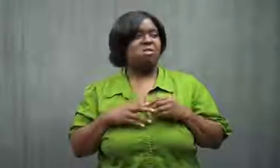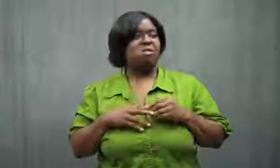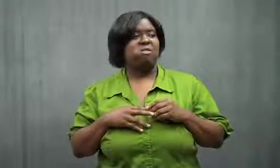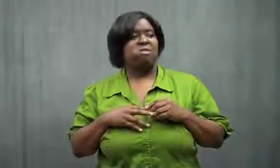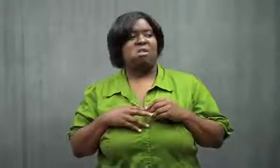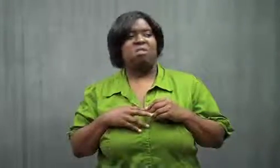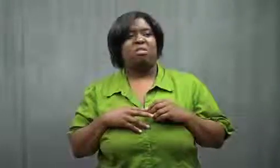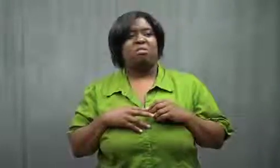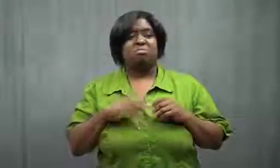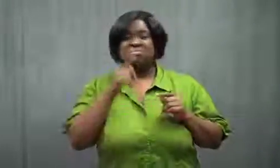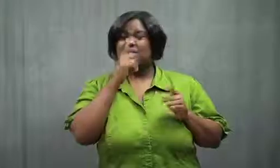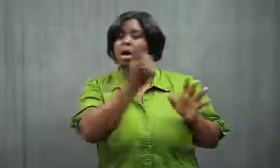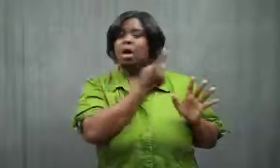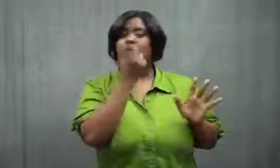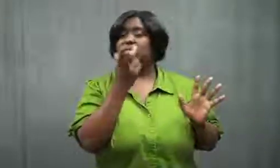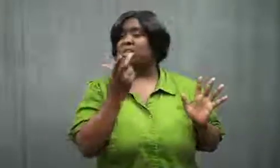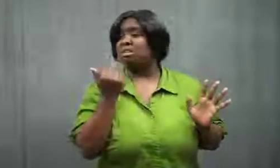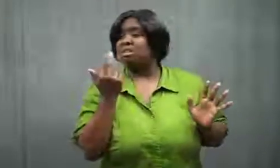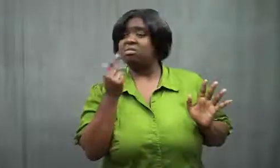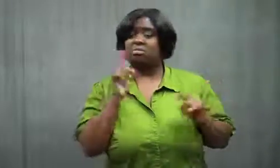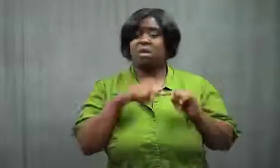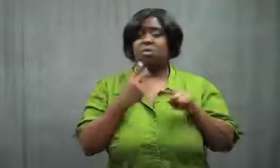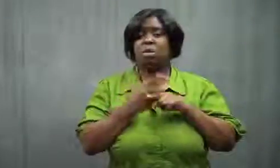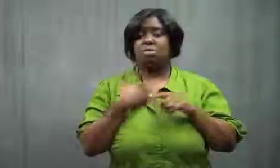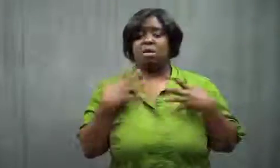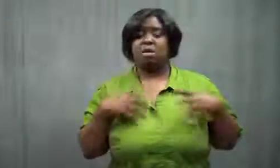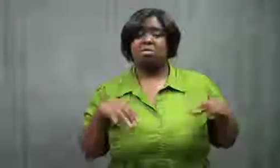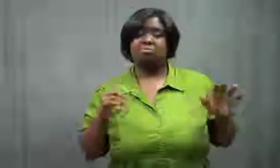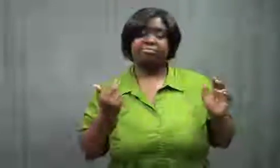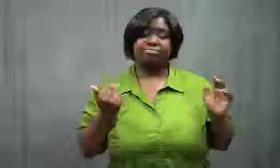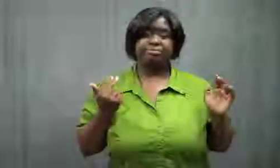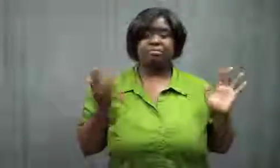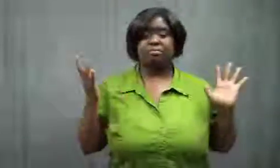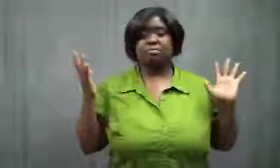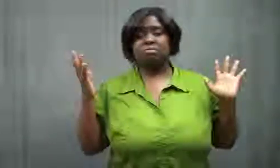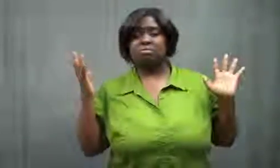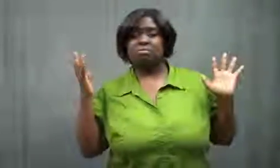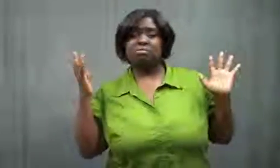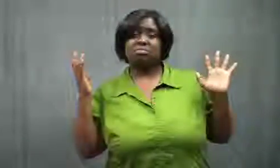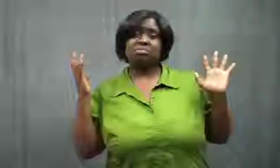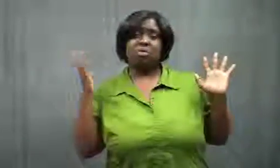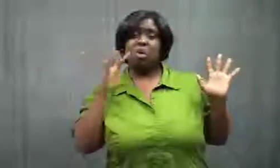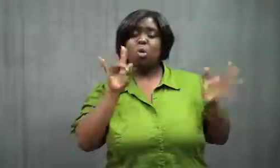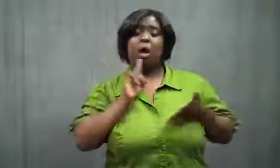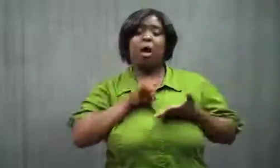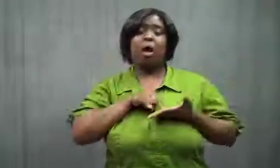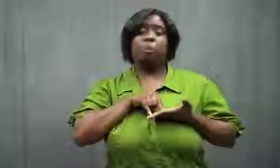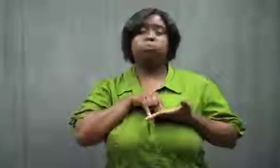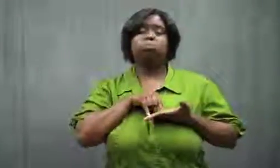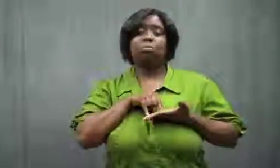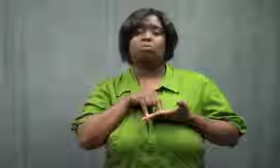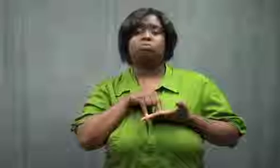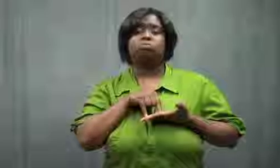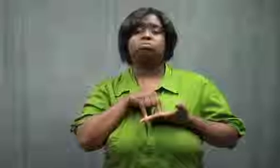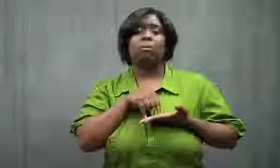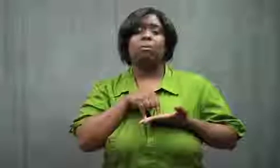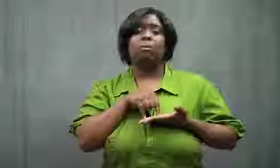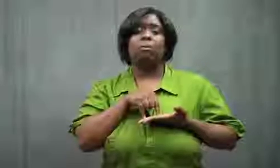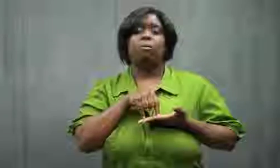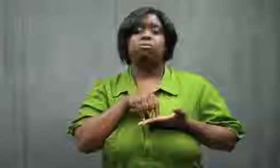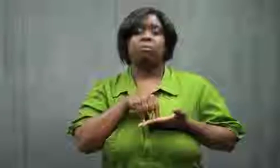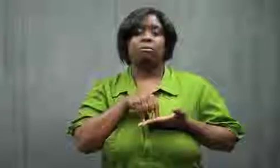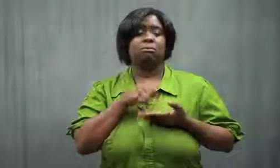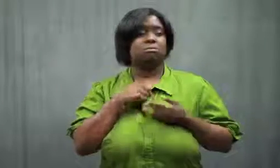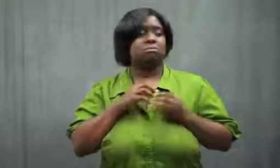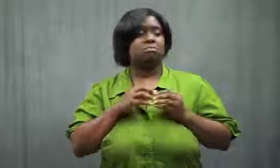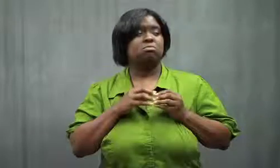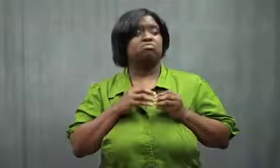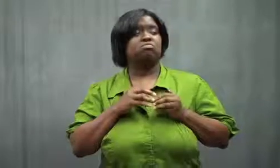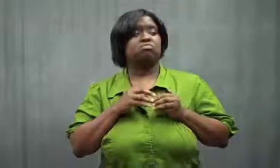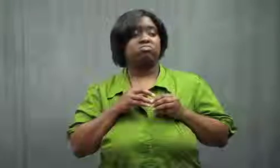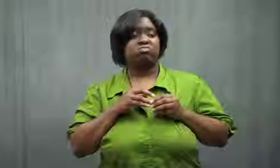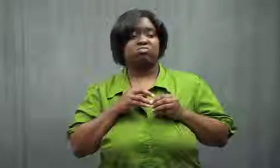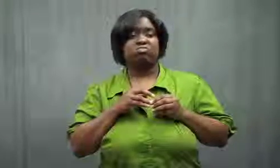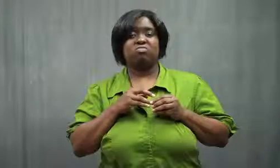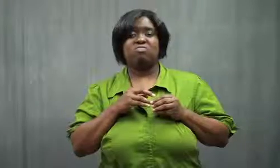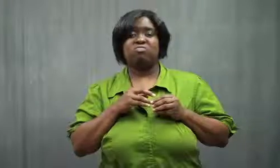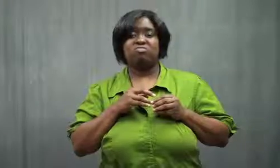She would make fun of me and say, "Haha, you can't wear my clothes."